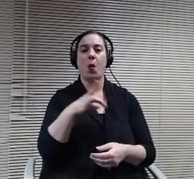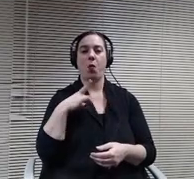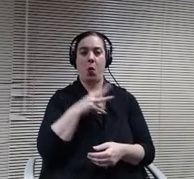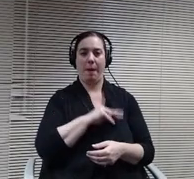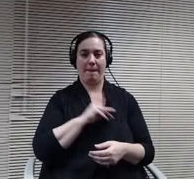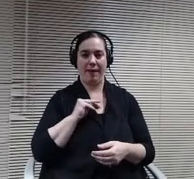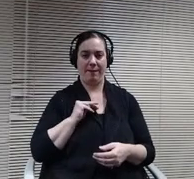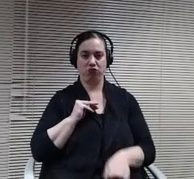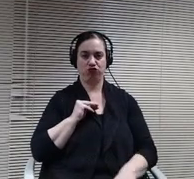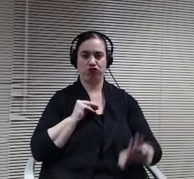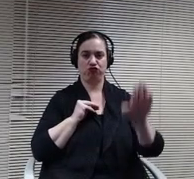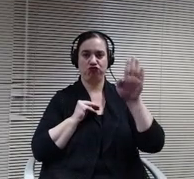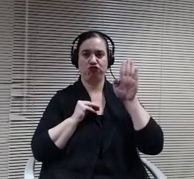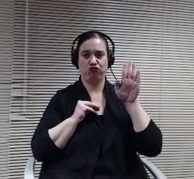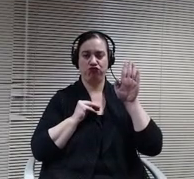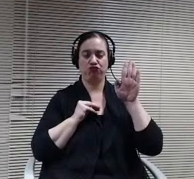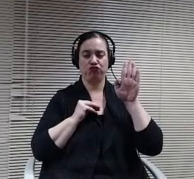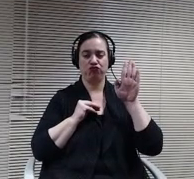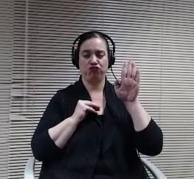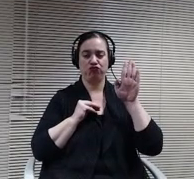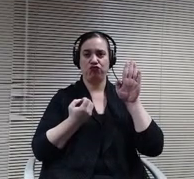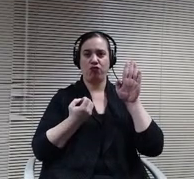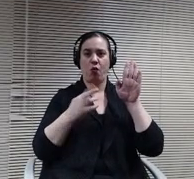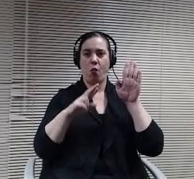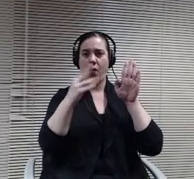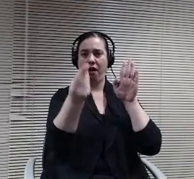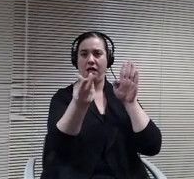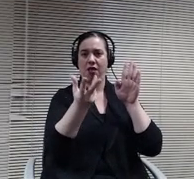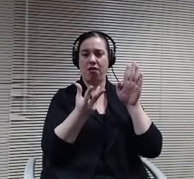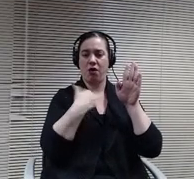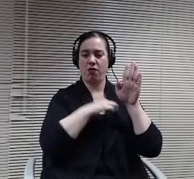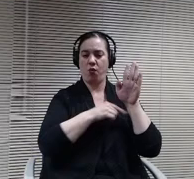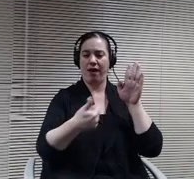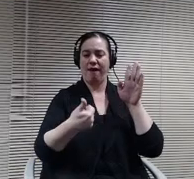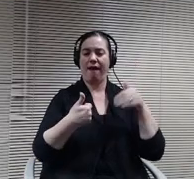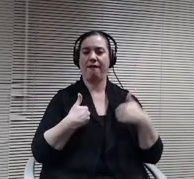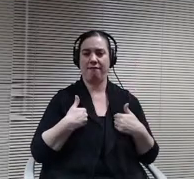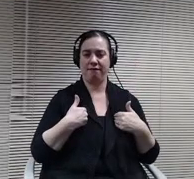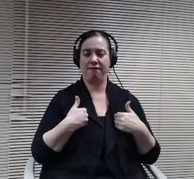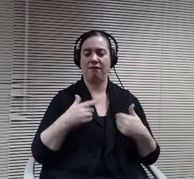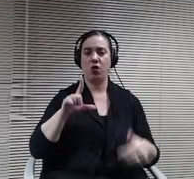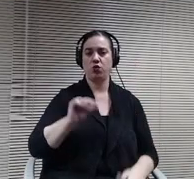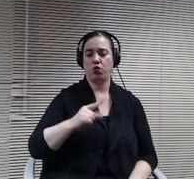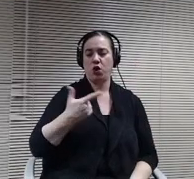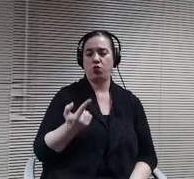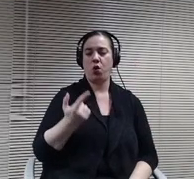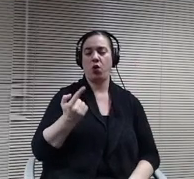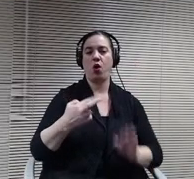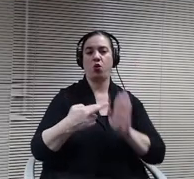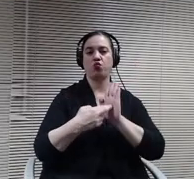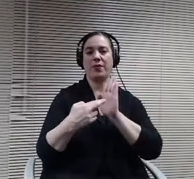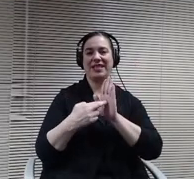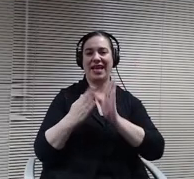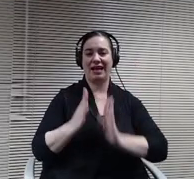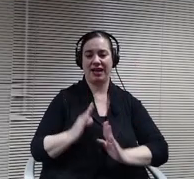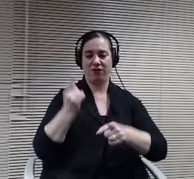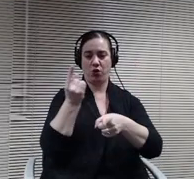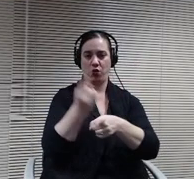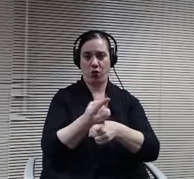know that we have the 2021 representative correct. The first one is MSD, which is the Association of Metropolitan